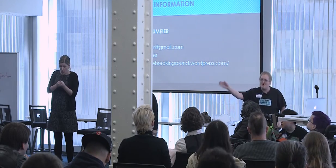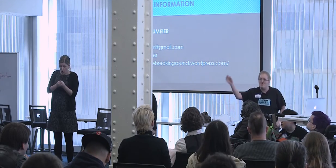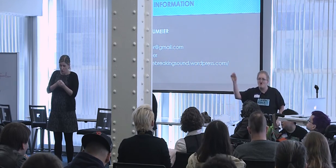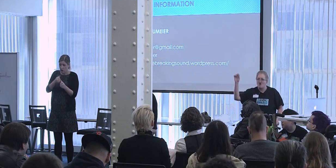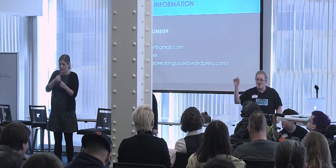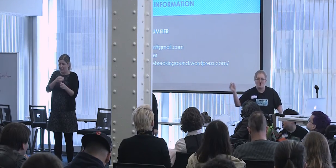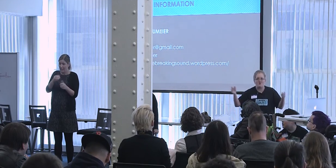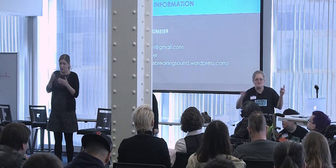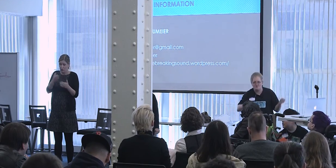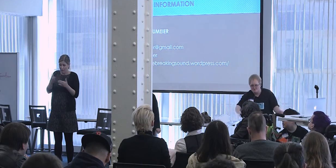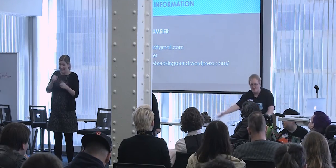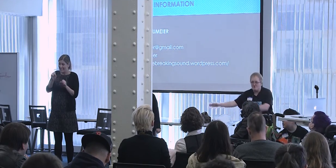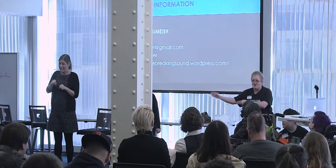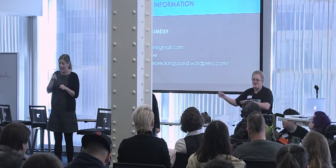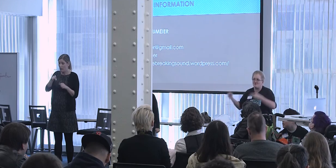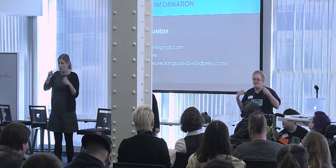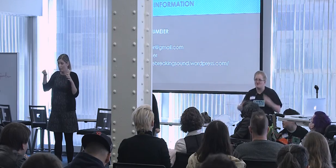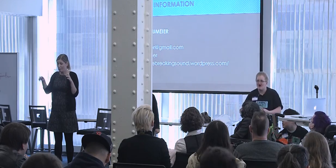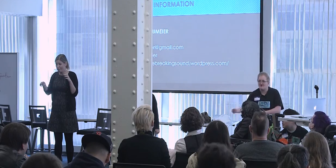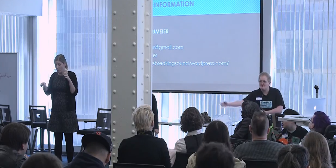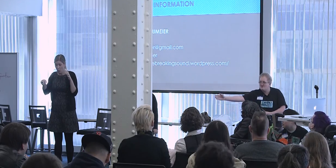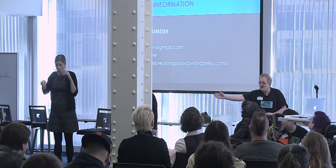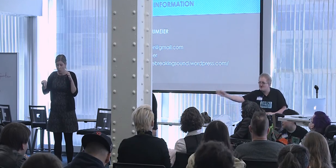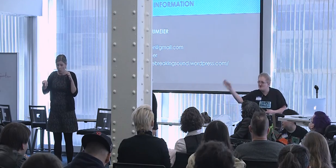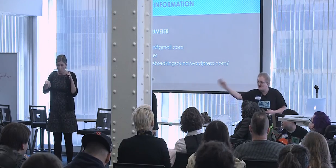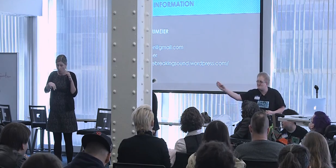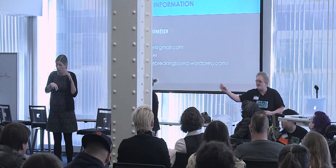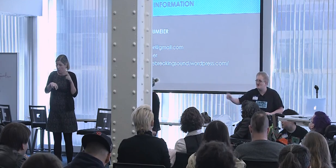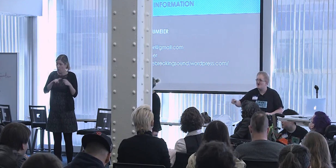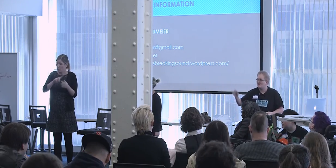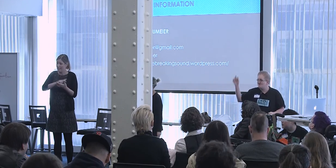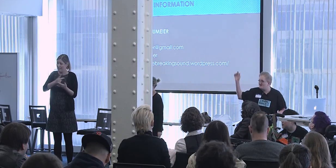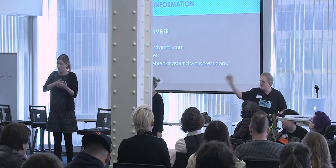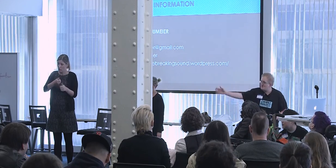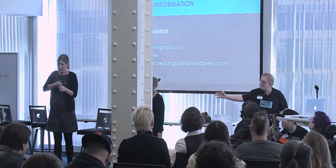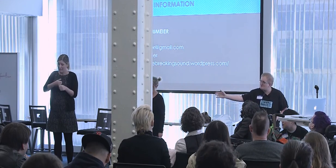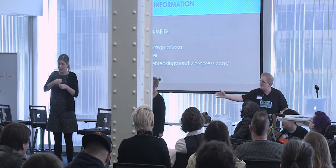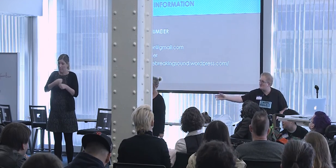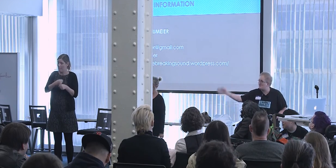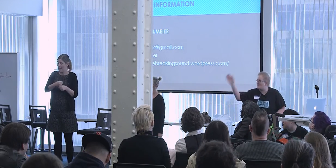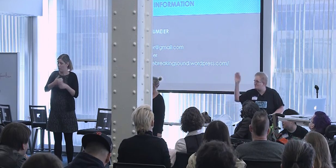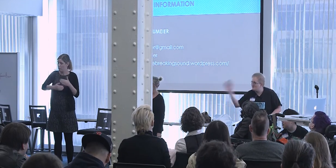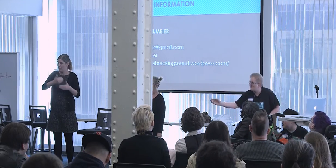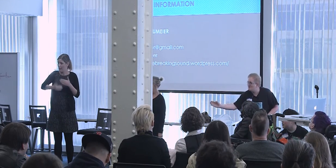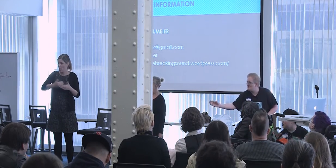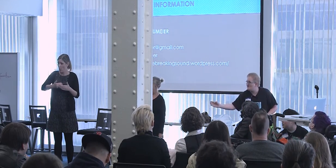roll there, however you get to the kitchen, make yourself a burrito at three in the morning